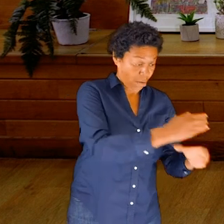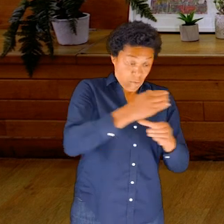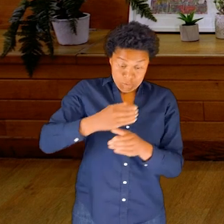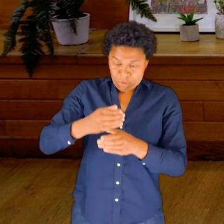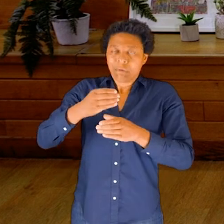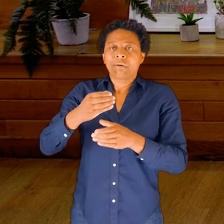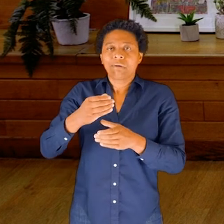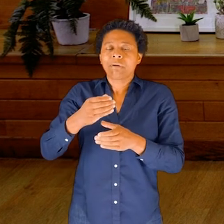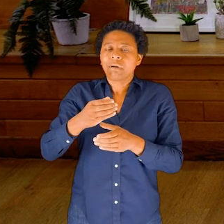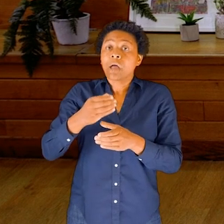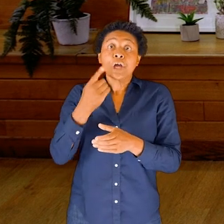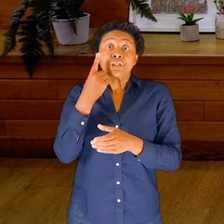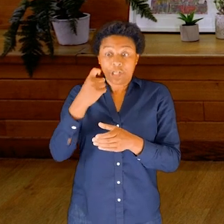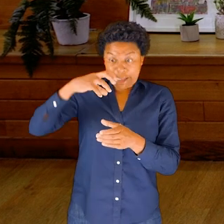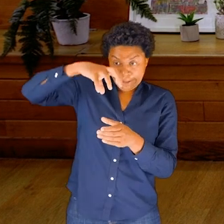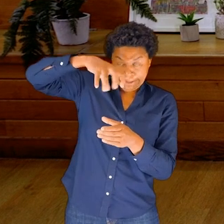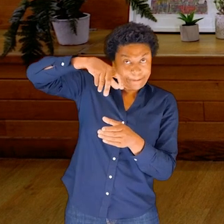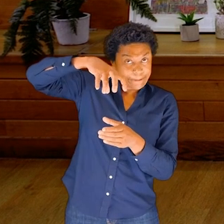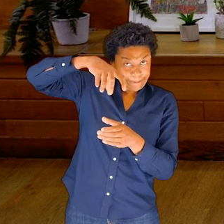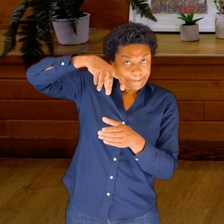And once again, check that your lid is firmly on.